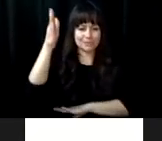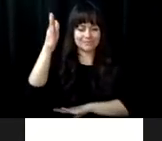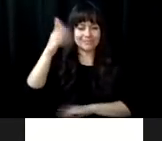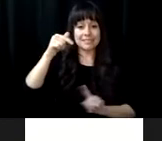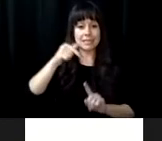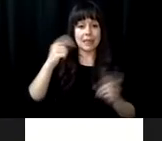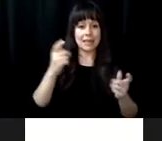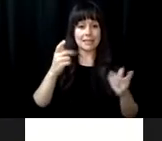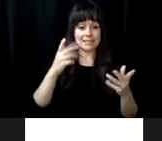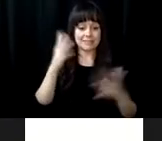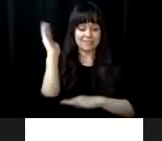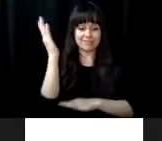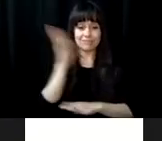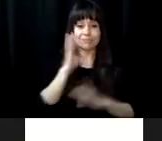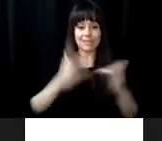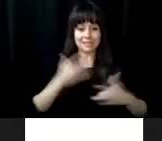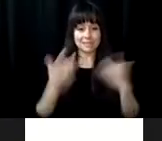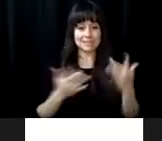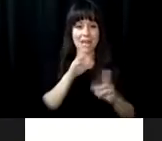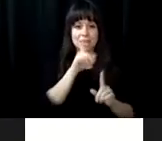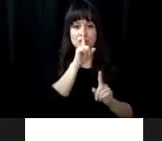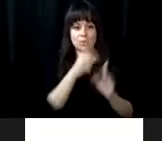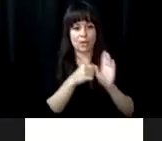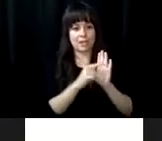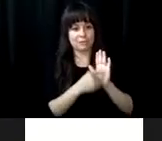we continue with our theme to celebrate our past and